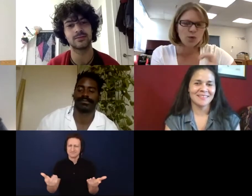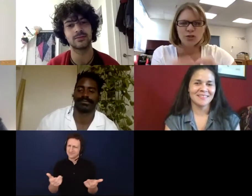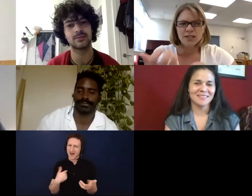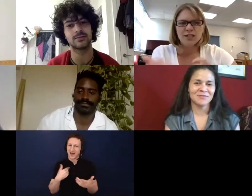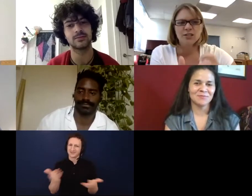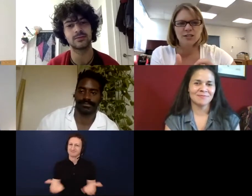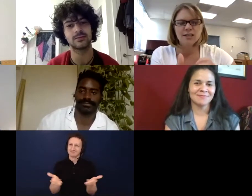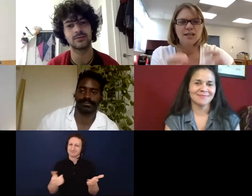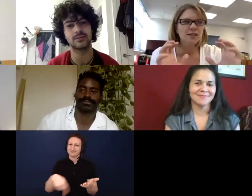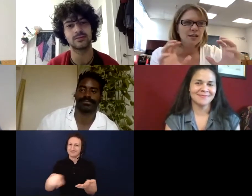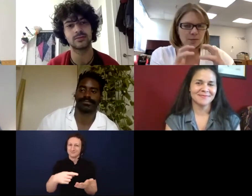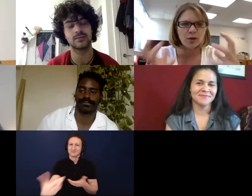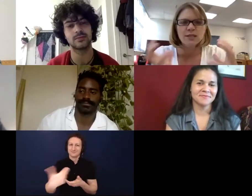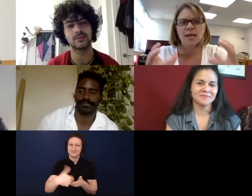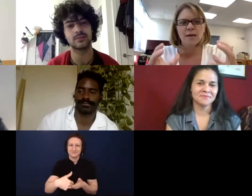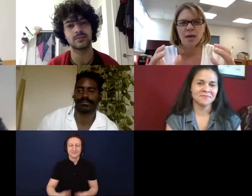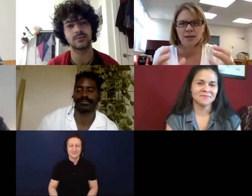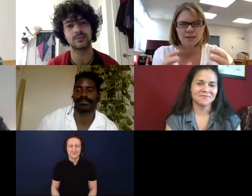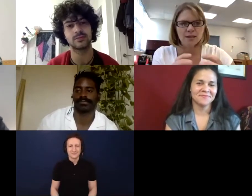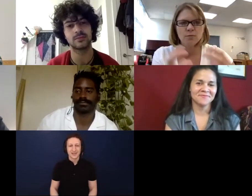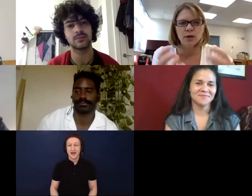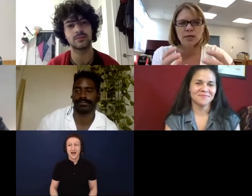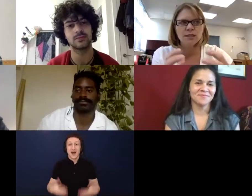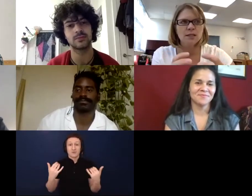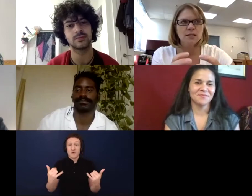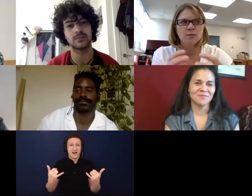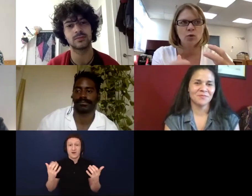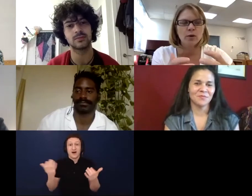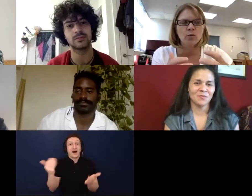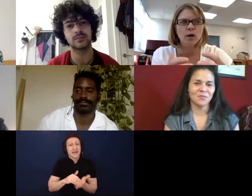trying just to embrace that madness. Embrace that this moment, where we're all